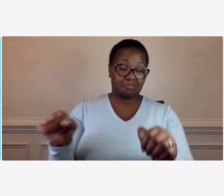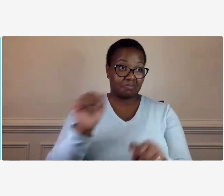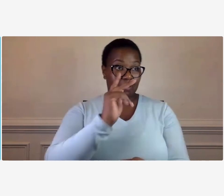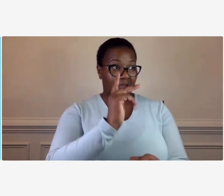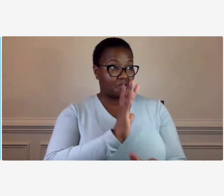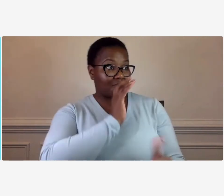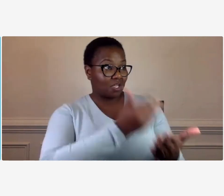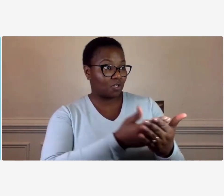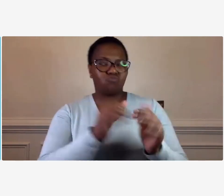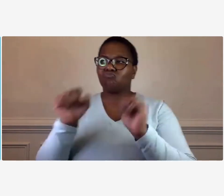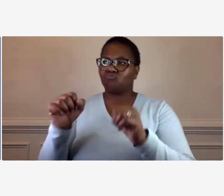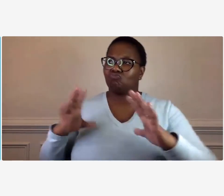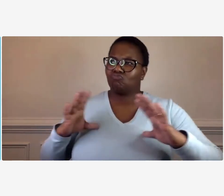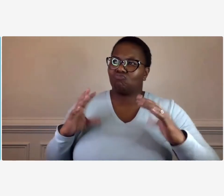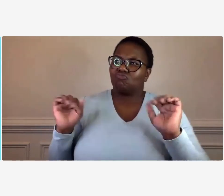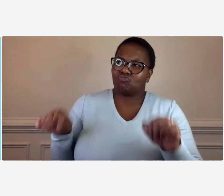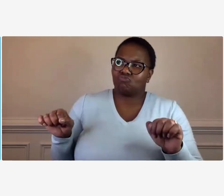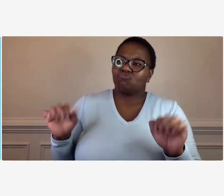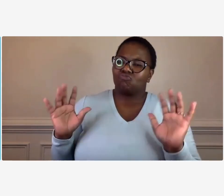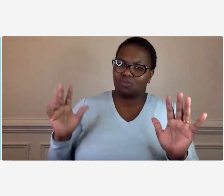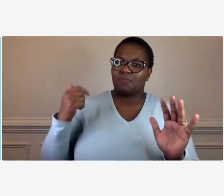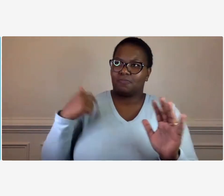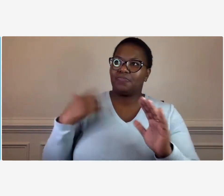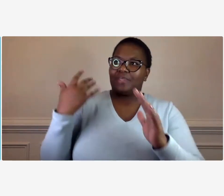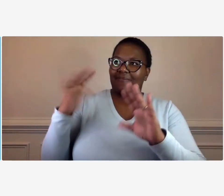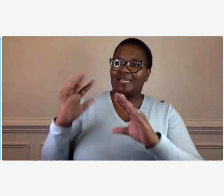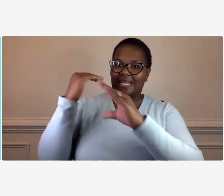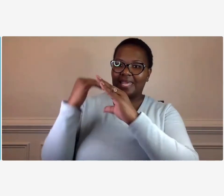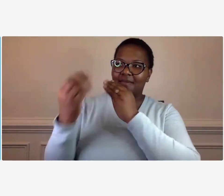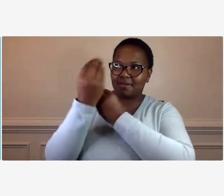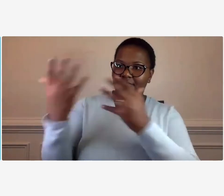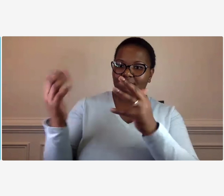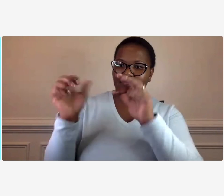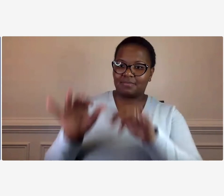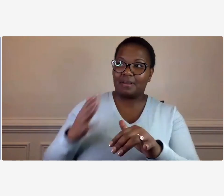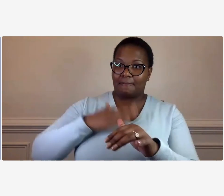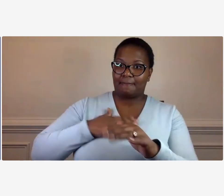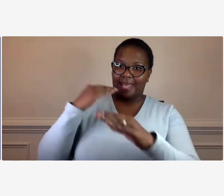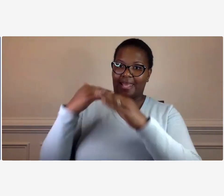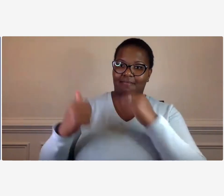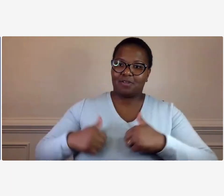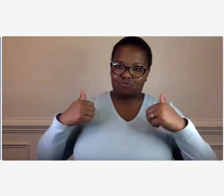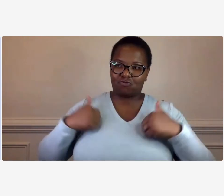it does and i've also put the email in the chat box for everybody to contact us okay